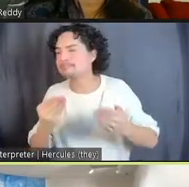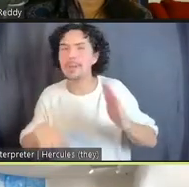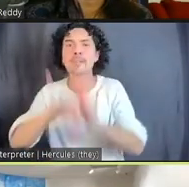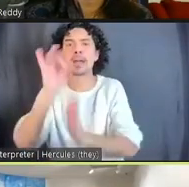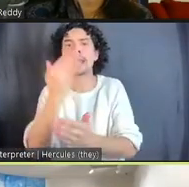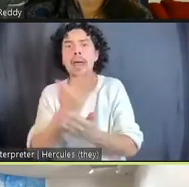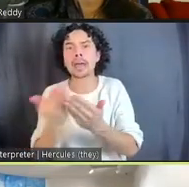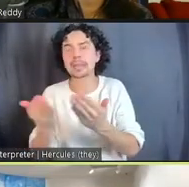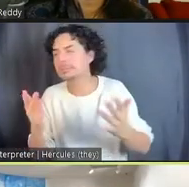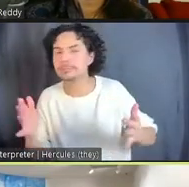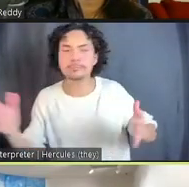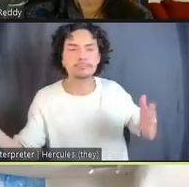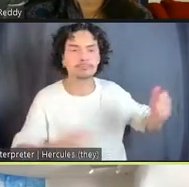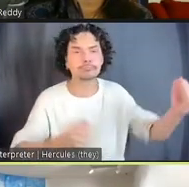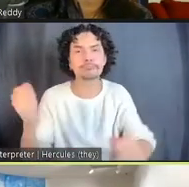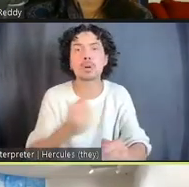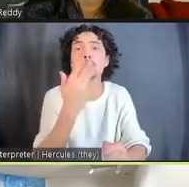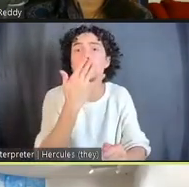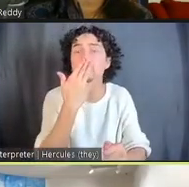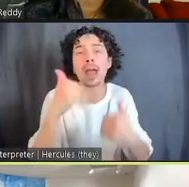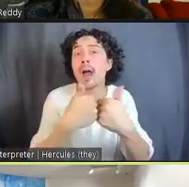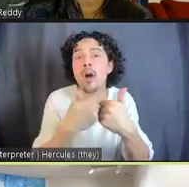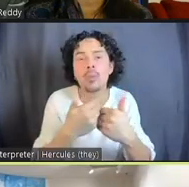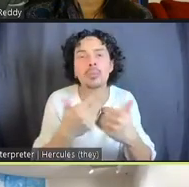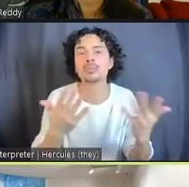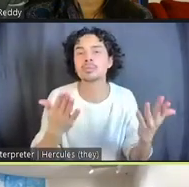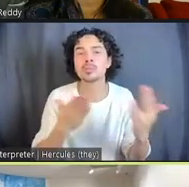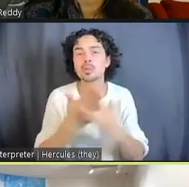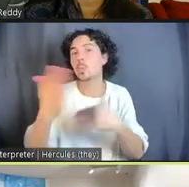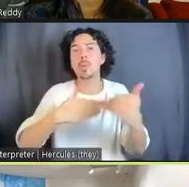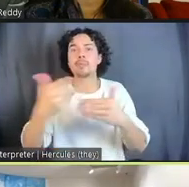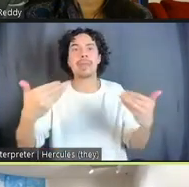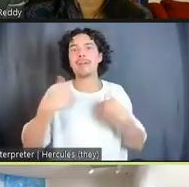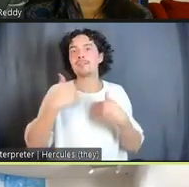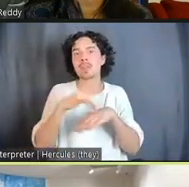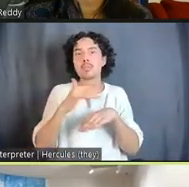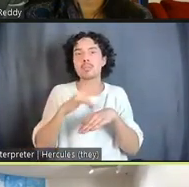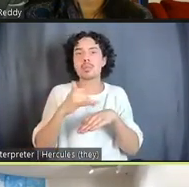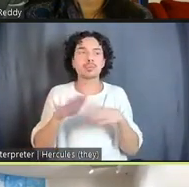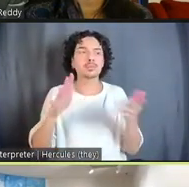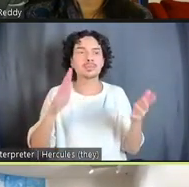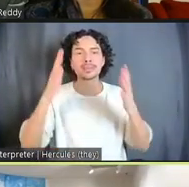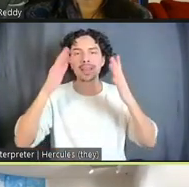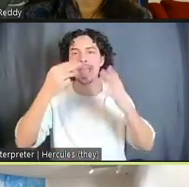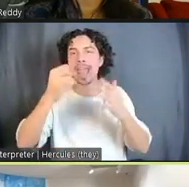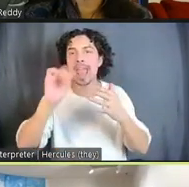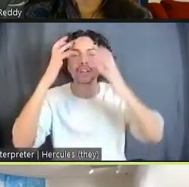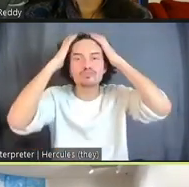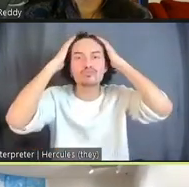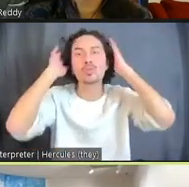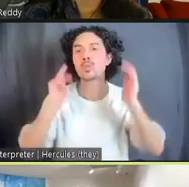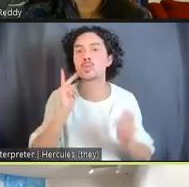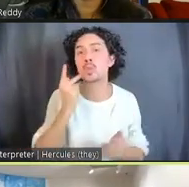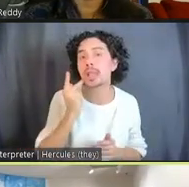colors using whatever they have available, hair gel, Kool-Aid, coffee.